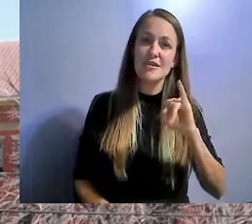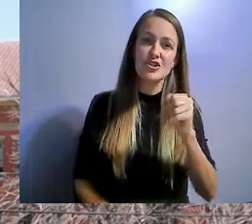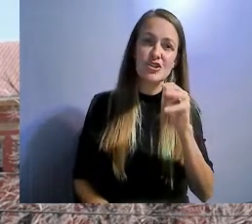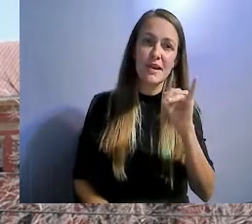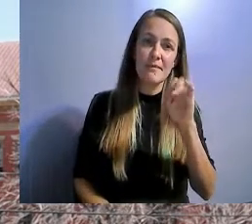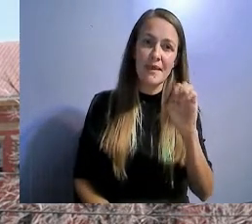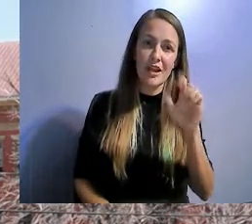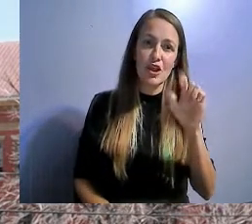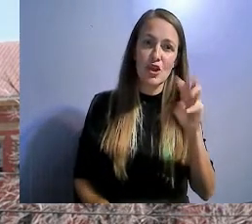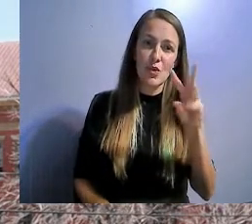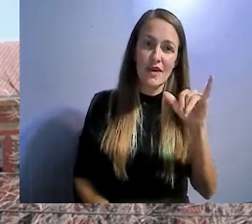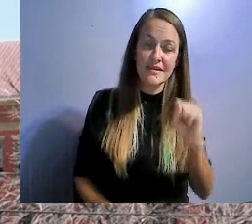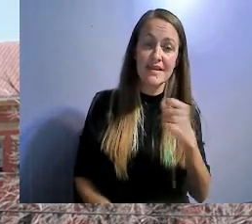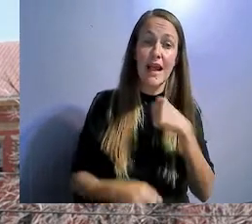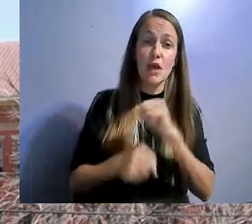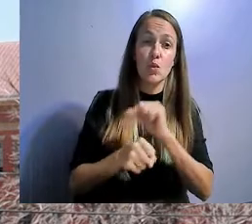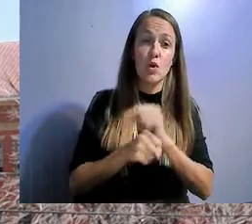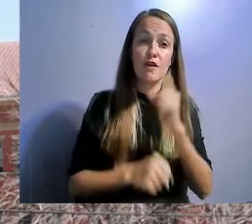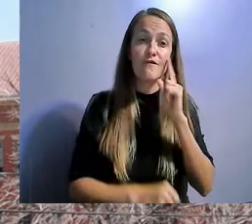Coalition, and I am their transit advisor.